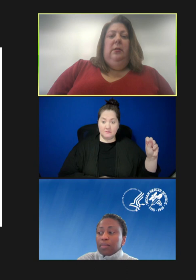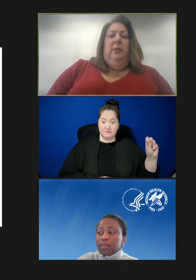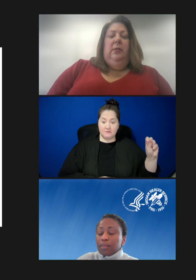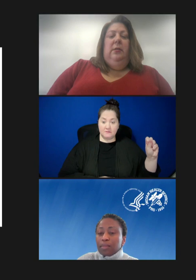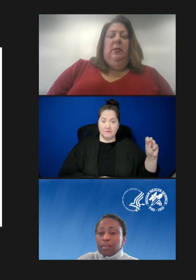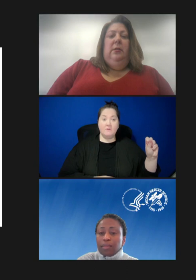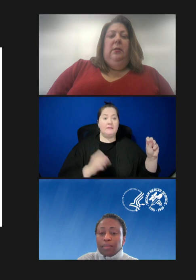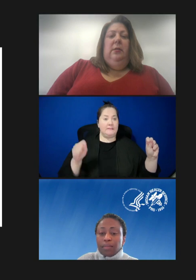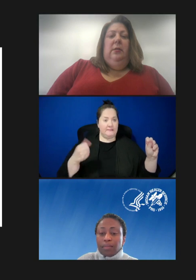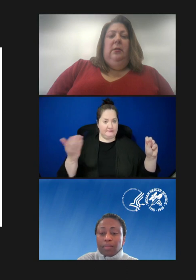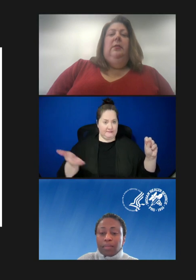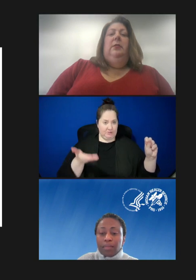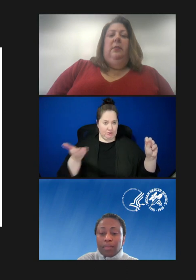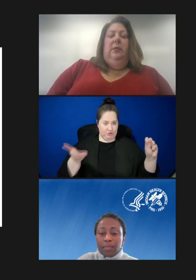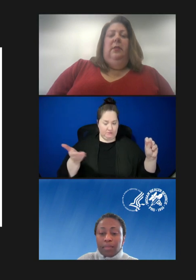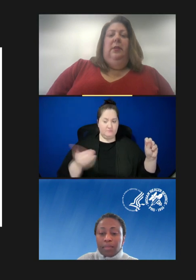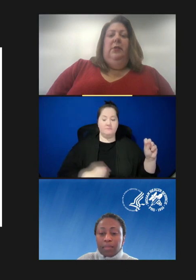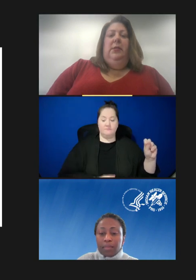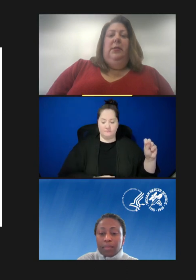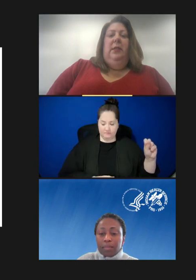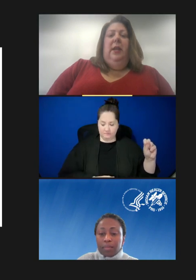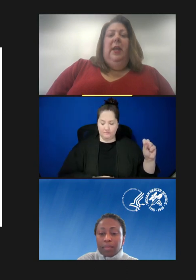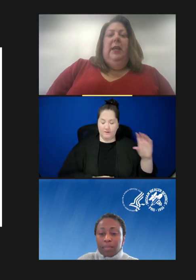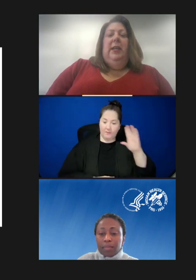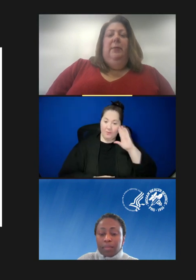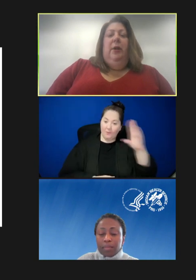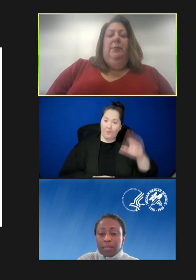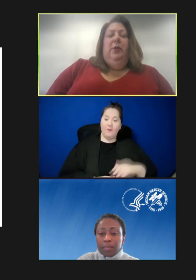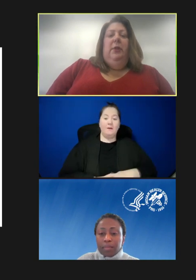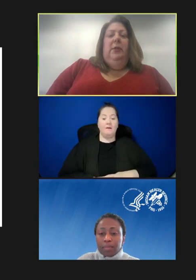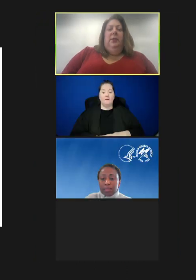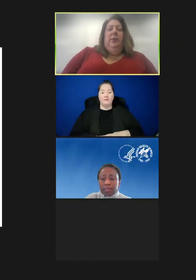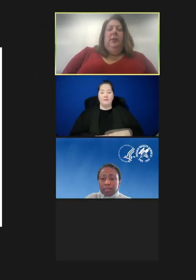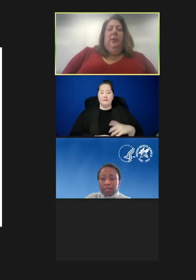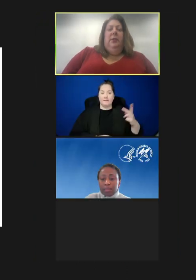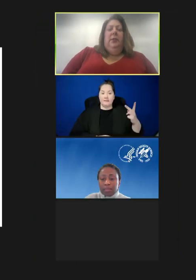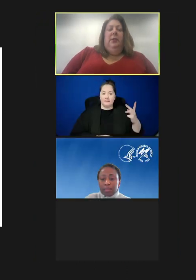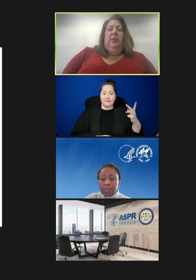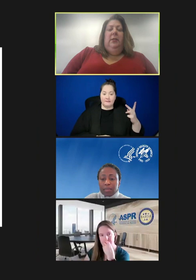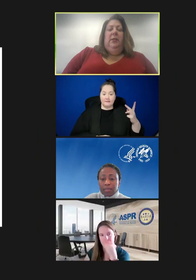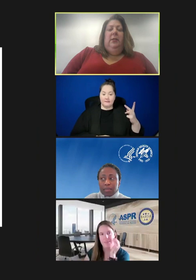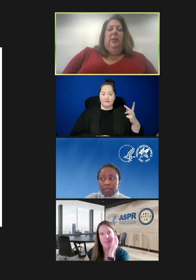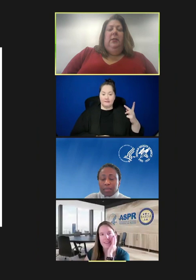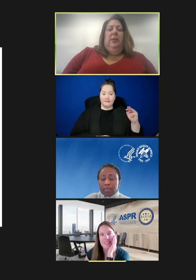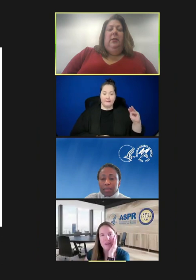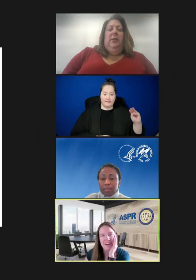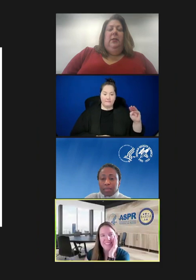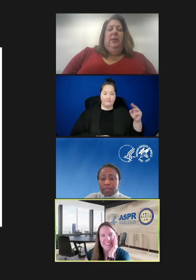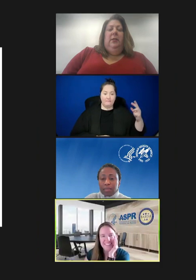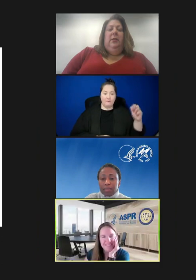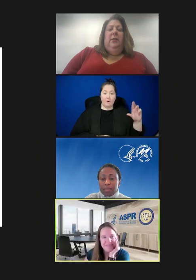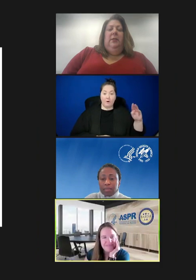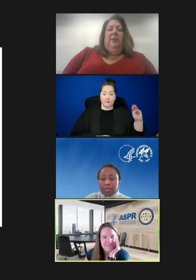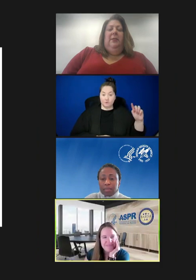Justin Mills: Yes. I'm here. Present. Ann Aikin: Hello, Justin. Kim Armstrong? Kim Armstrong: Yes. I'm here. Thanks.